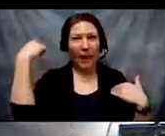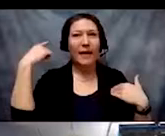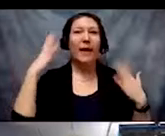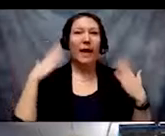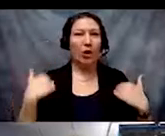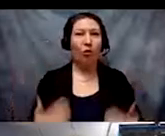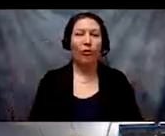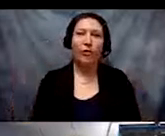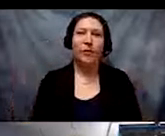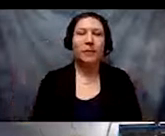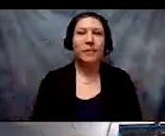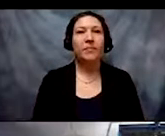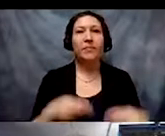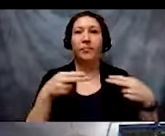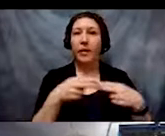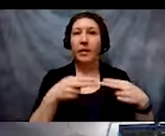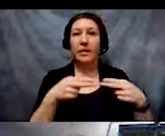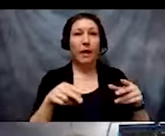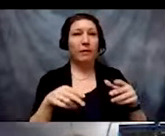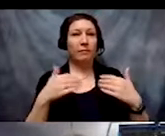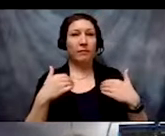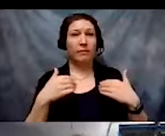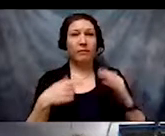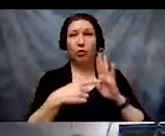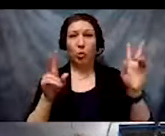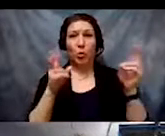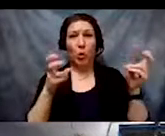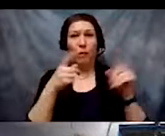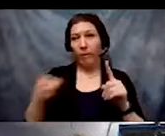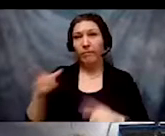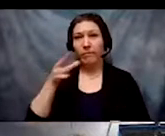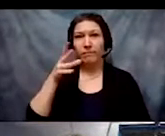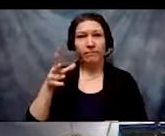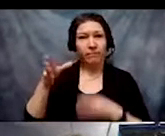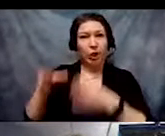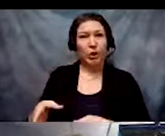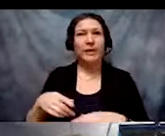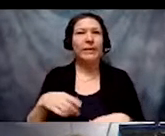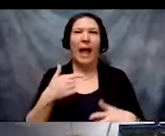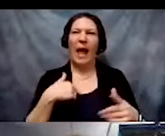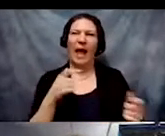The slide shows her quote which I adapted slightly.